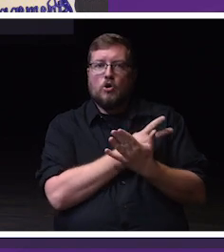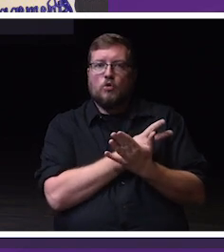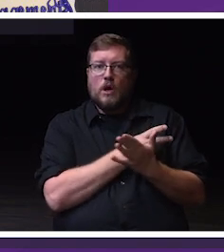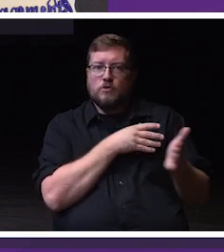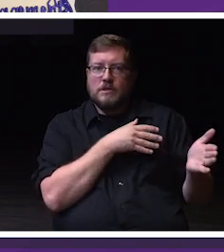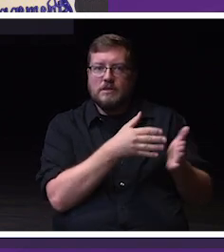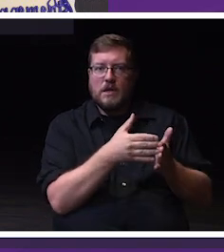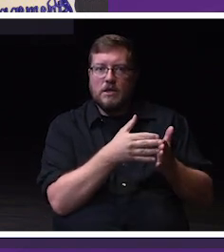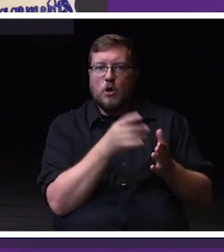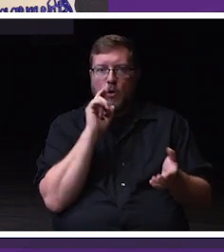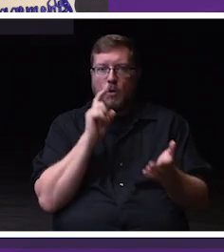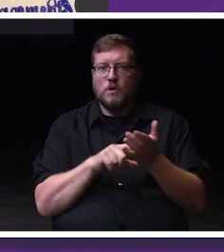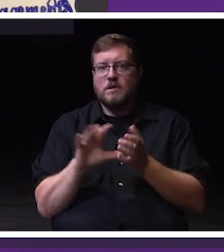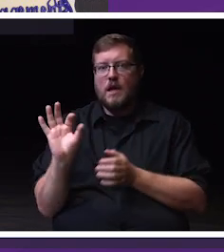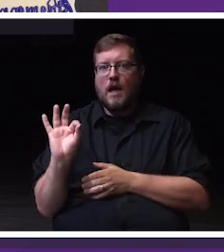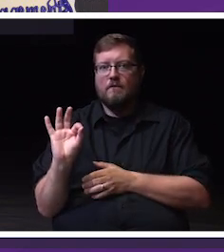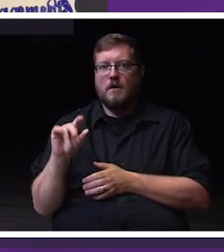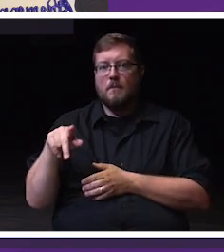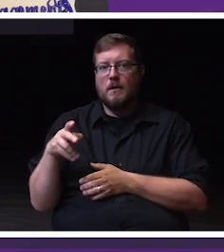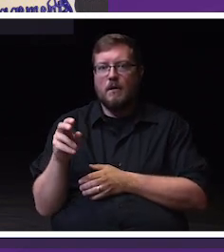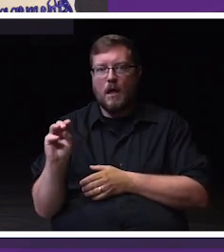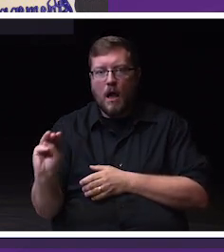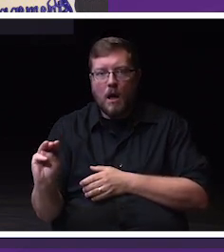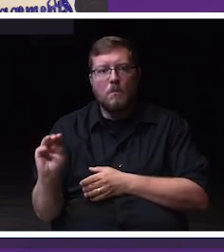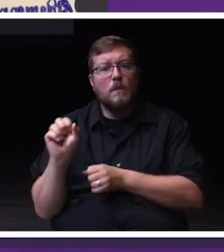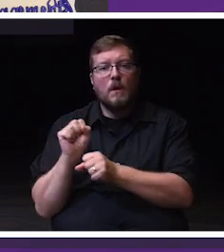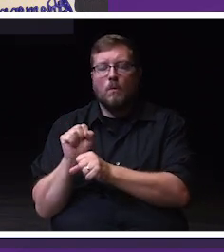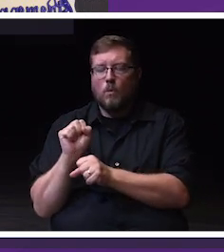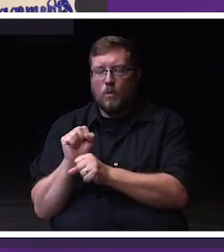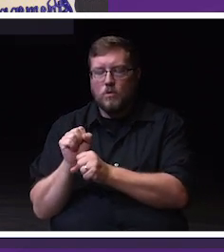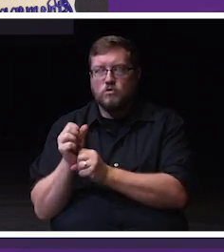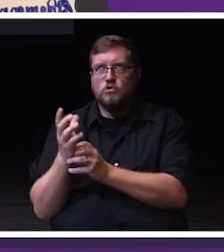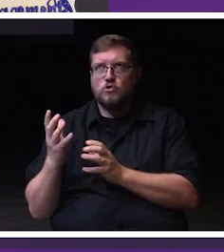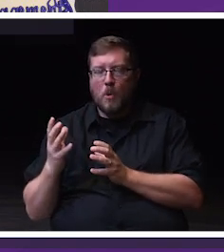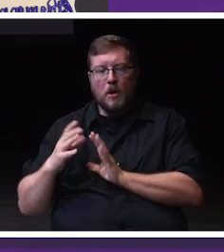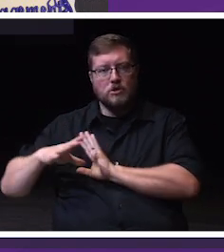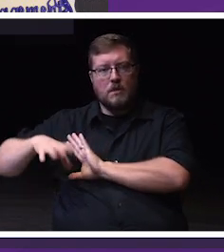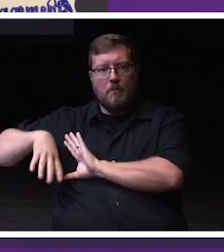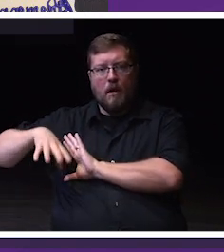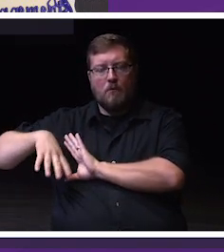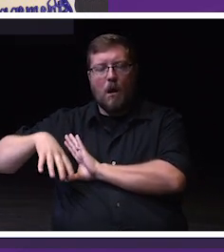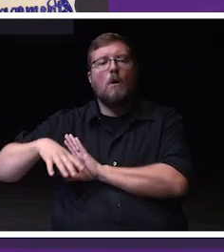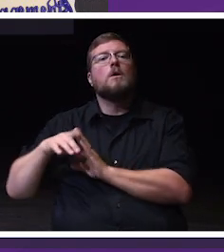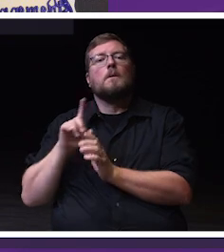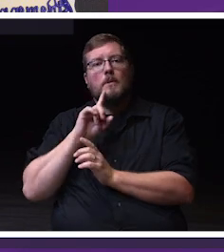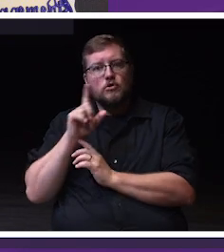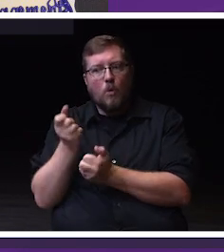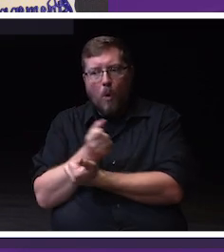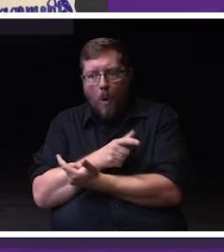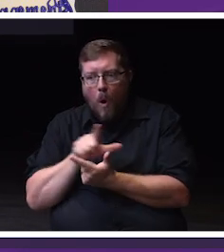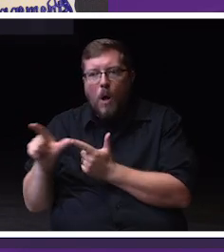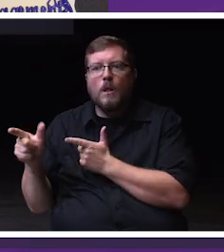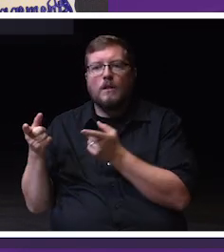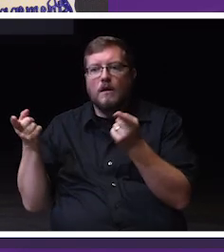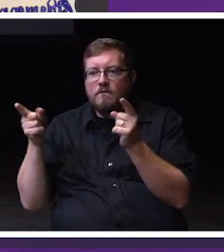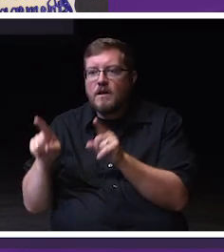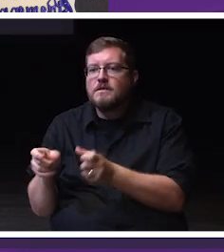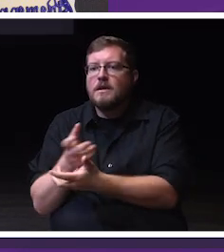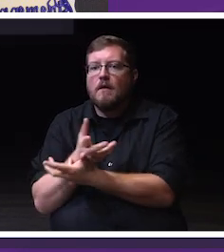tirelessly behind the scenes to ensure Continuing Education events and programing go off without a hitch.